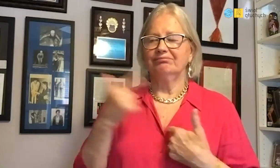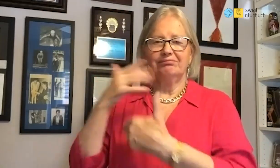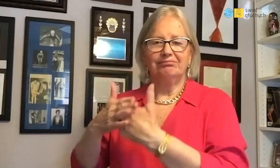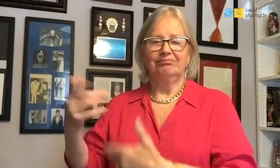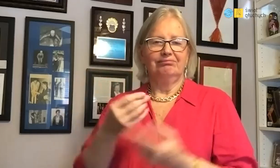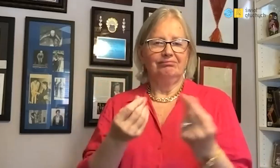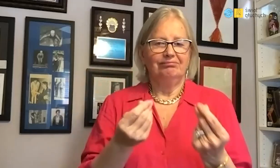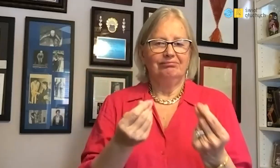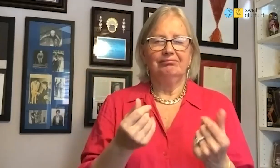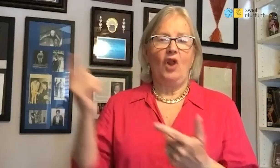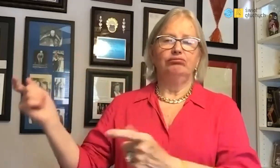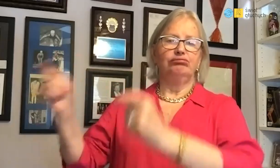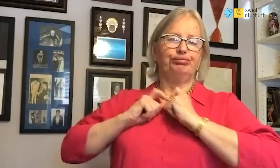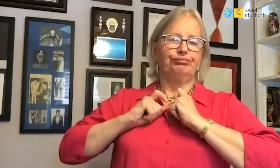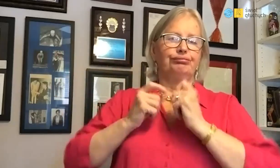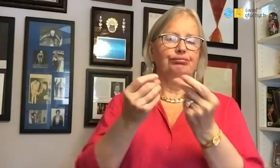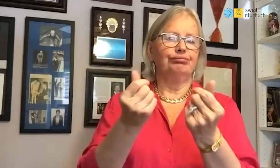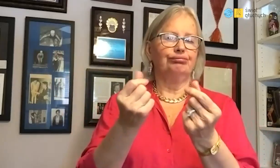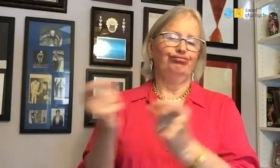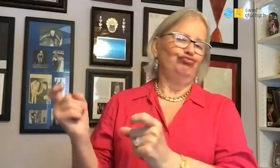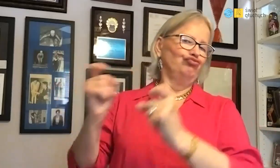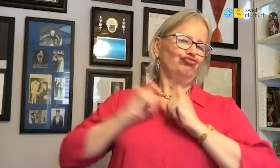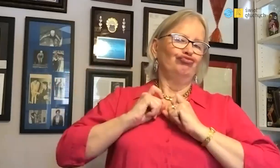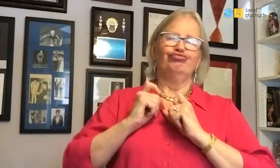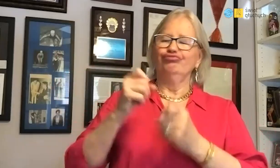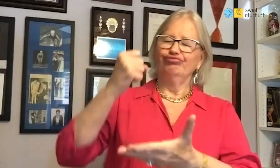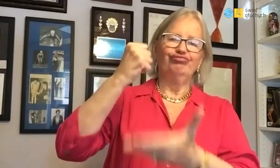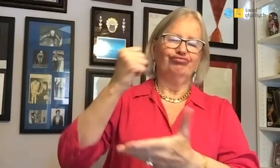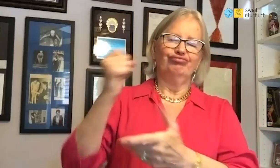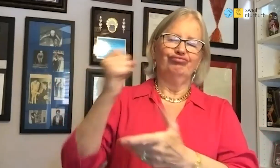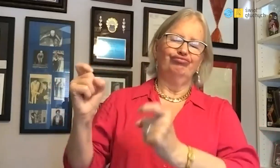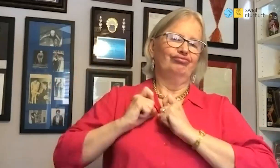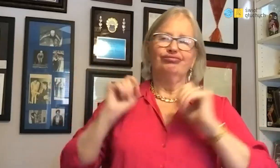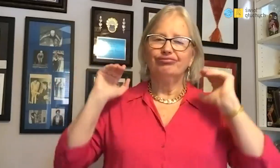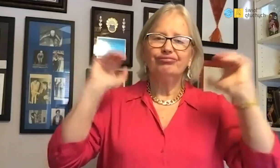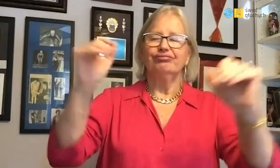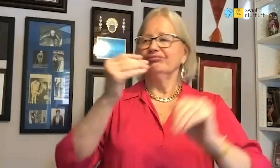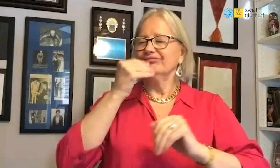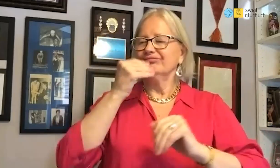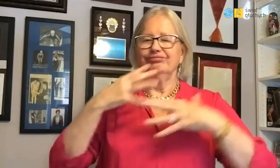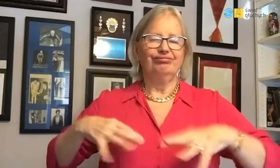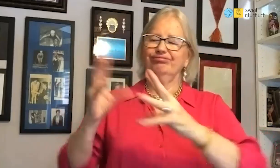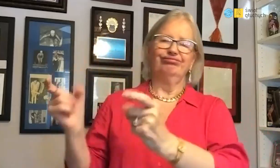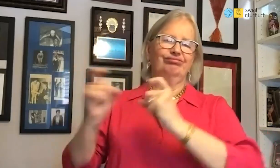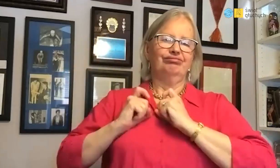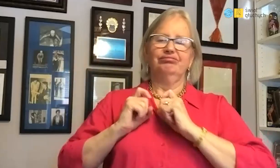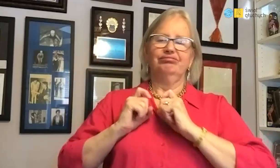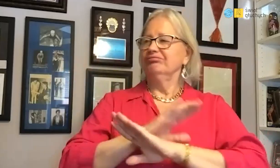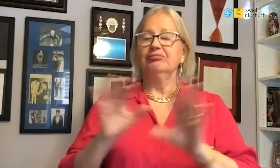and they thanks to funds they provided us with what we needed.